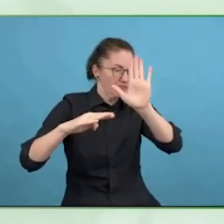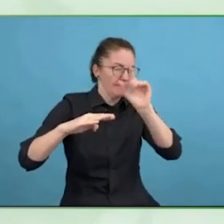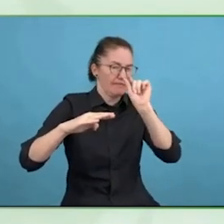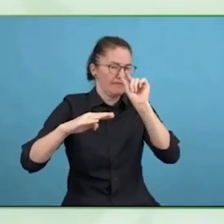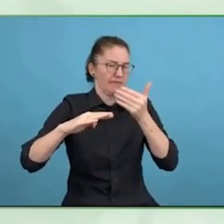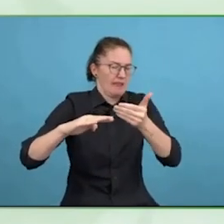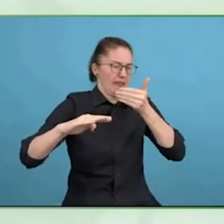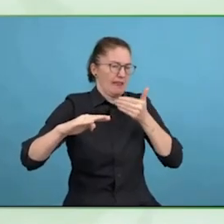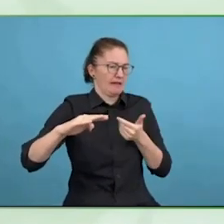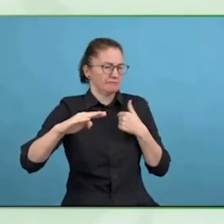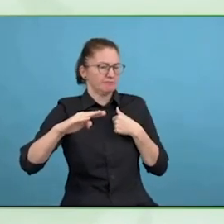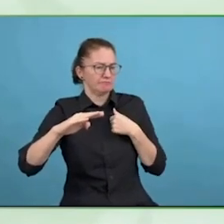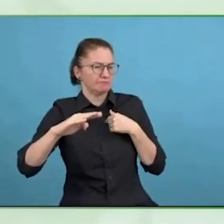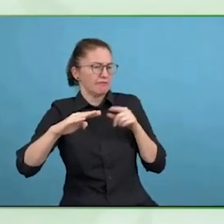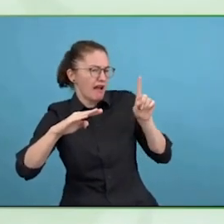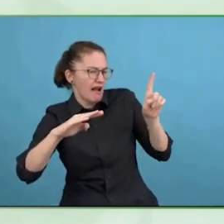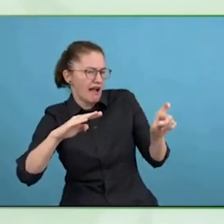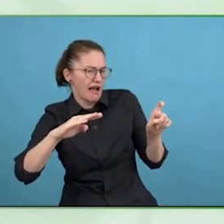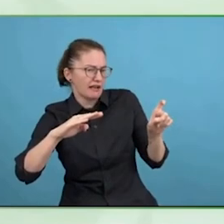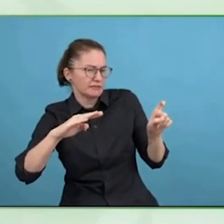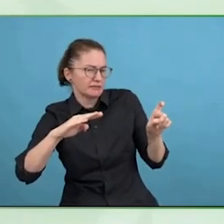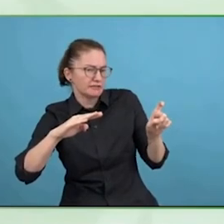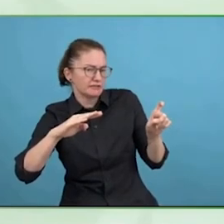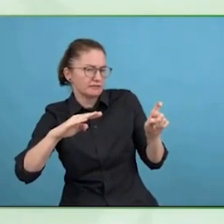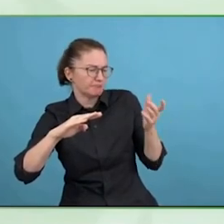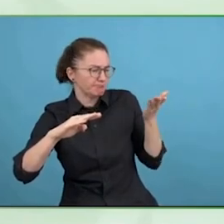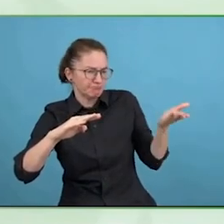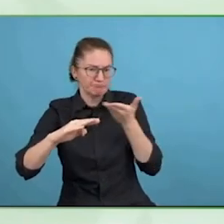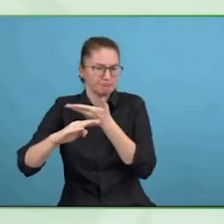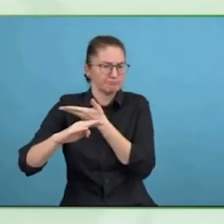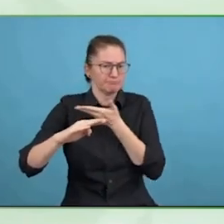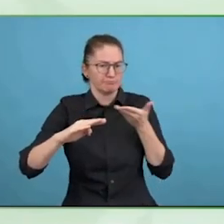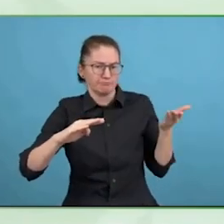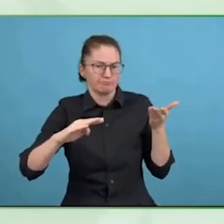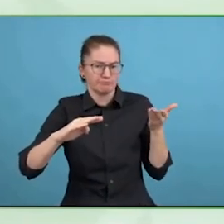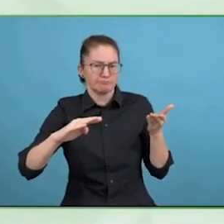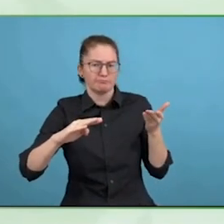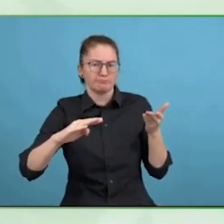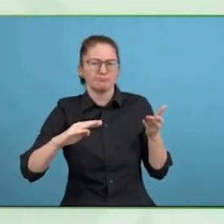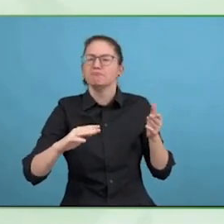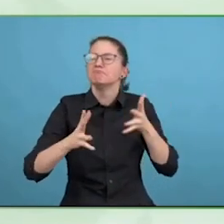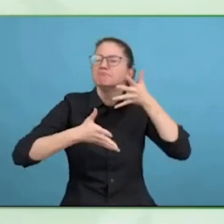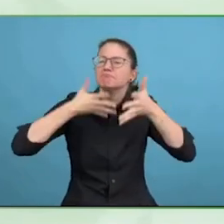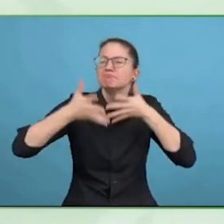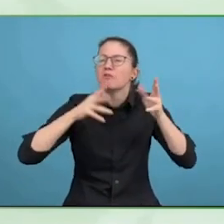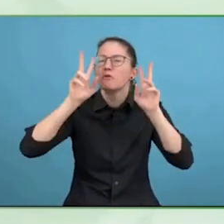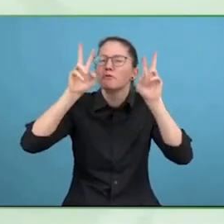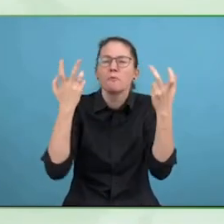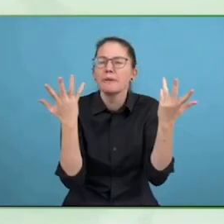Thank you very much, the global business and disability network has